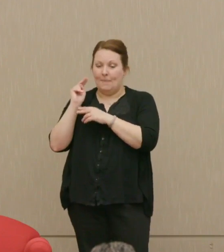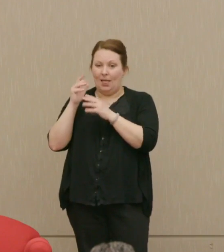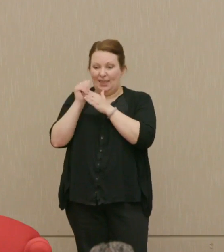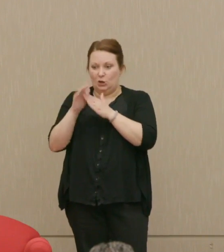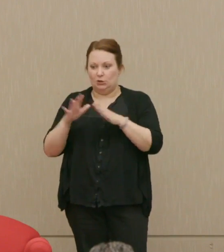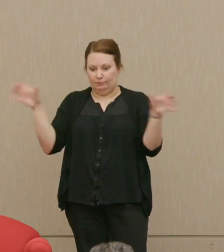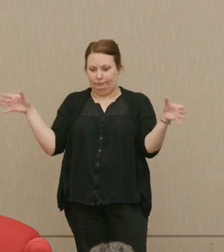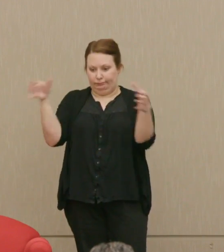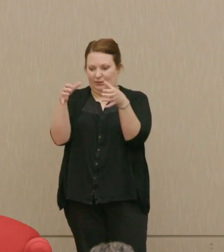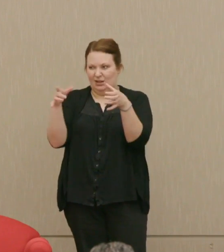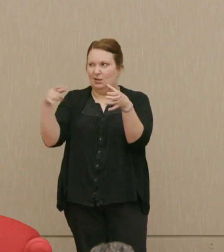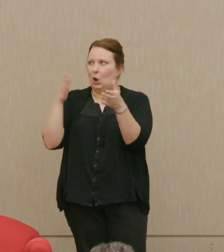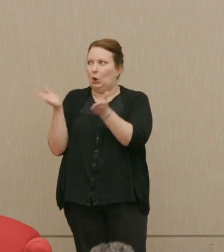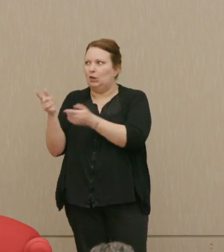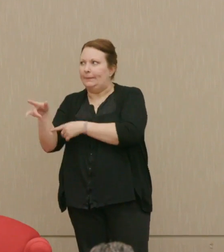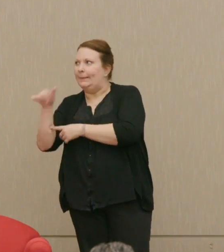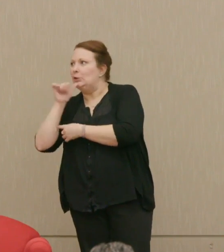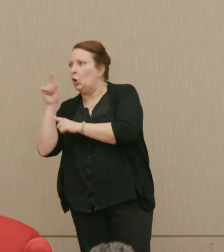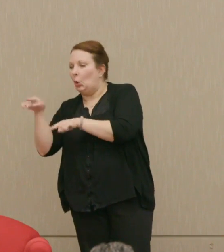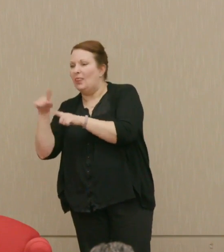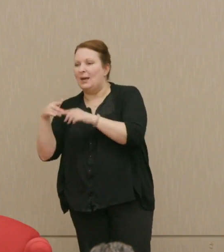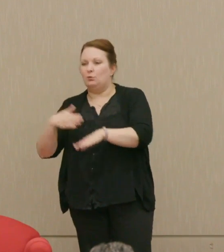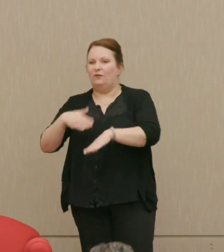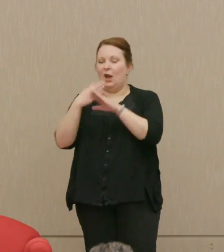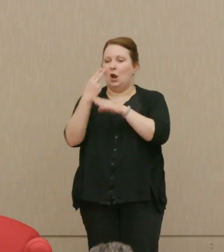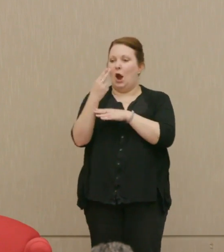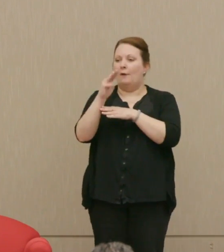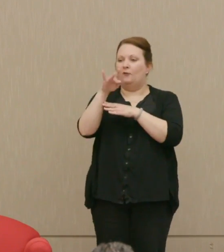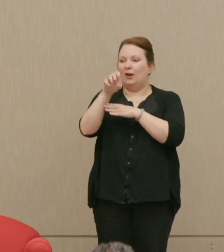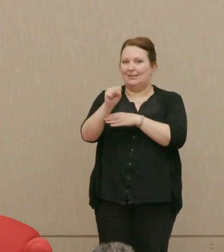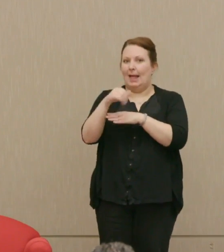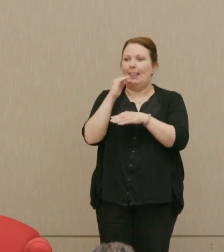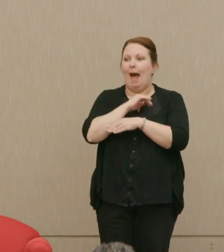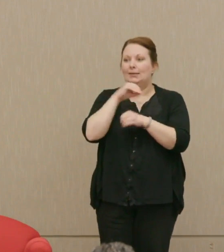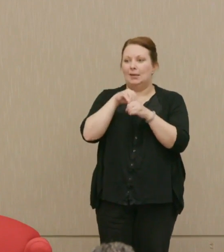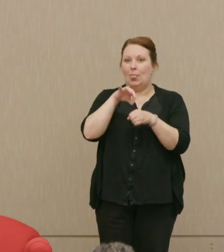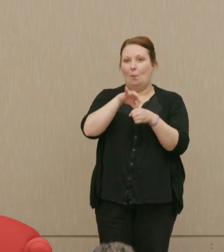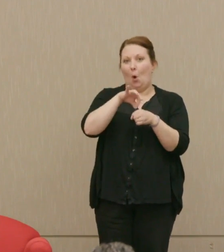Dr. Ellsberg: That stopped Hubert Humphrey's rise in the polls, which had just become even